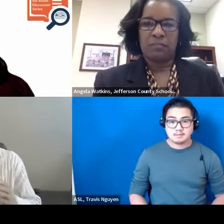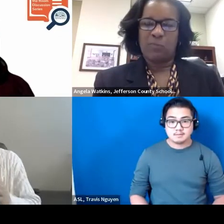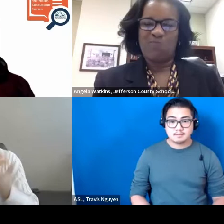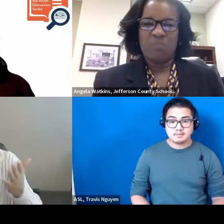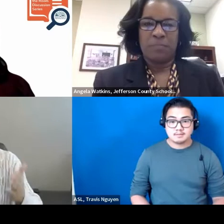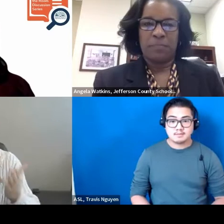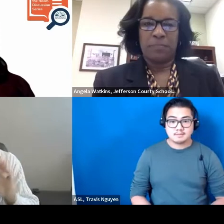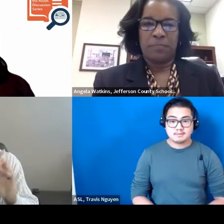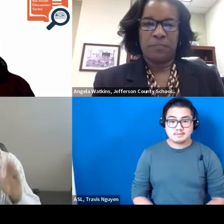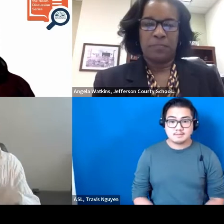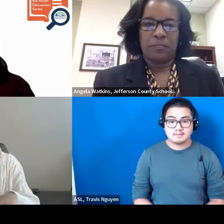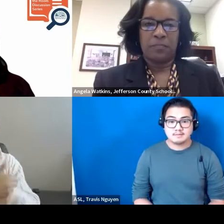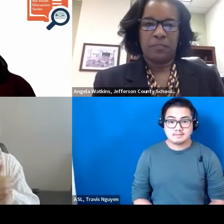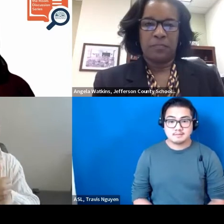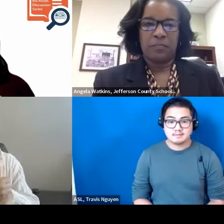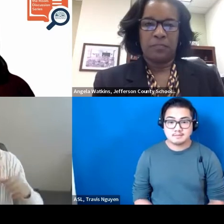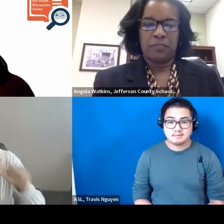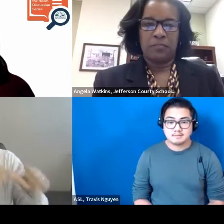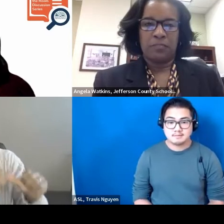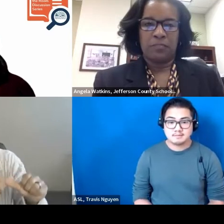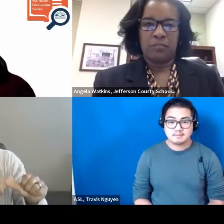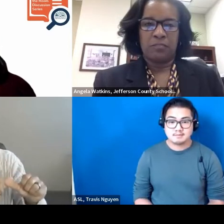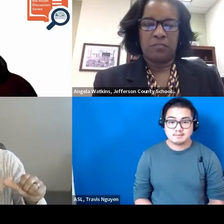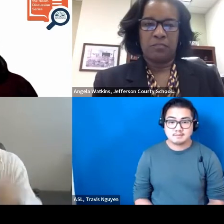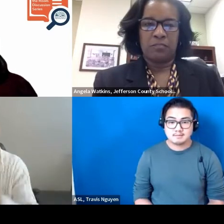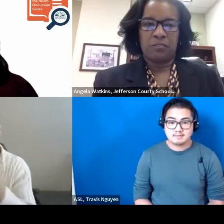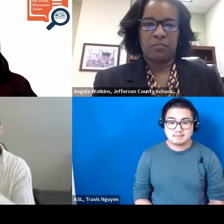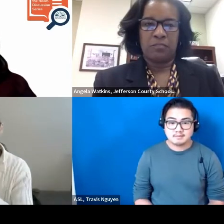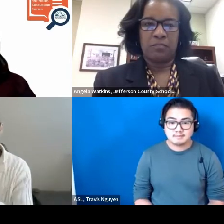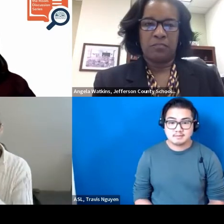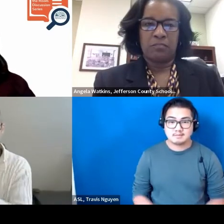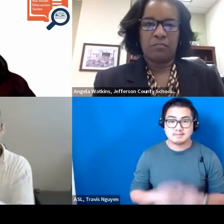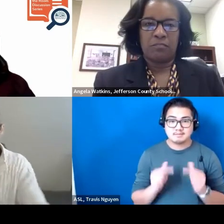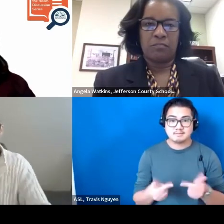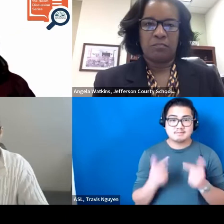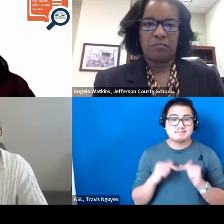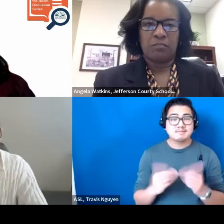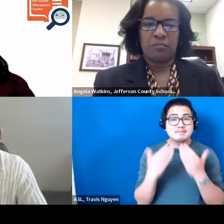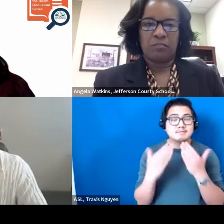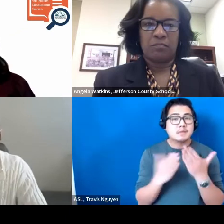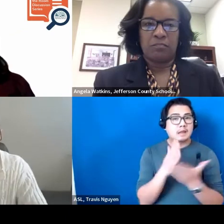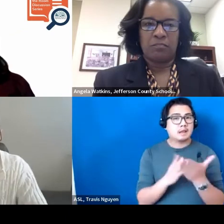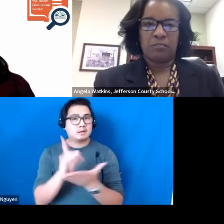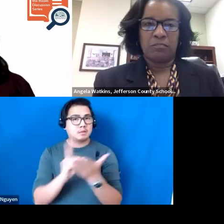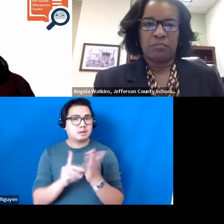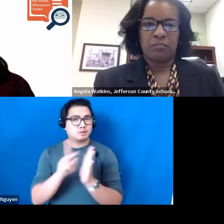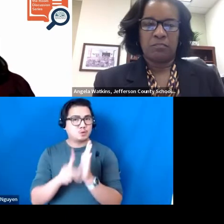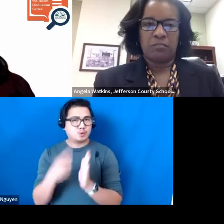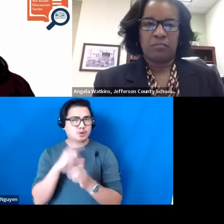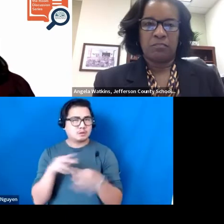and some of the ideas that those research supported design principles that you just mentioned like scale,